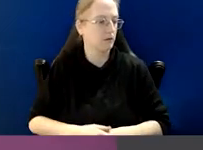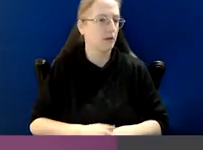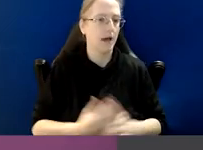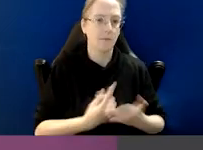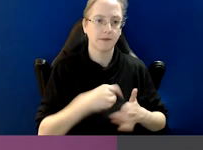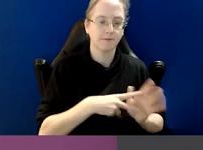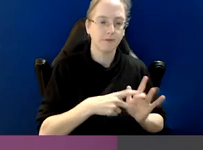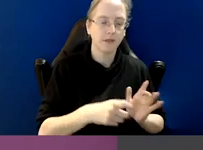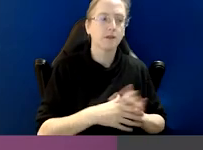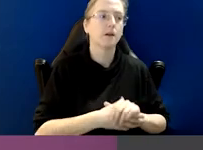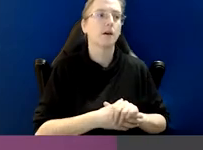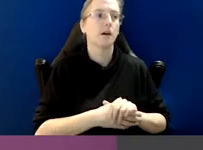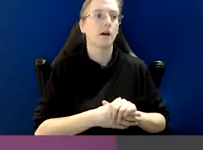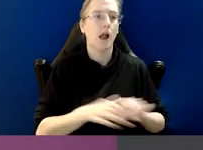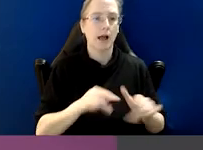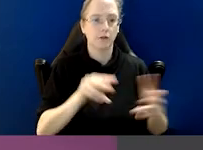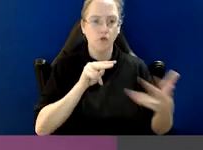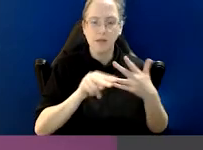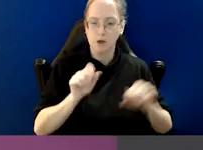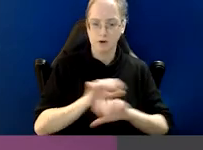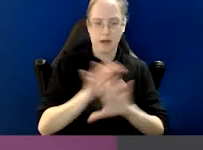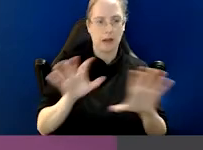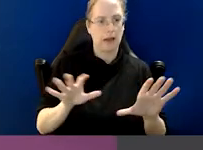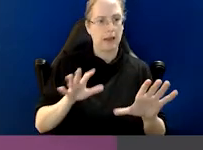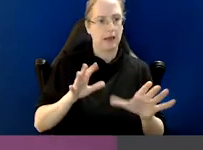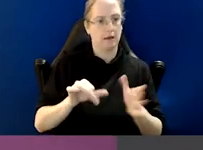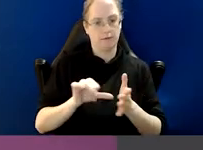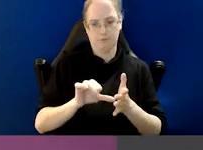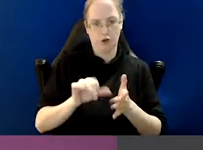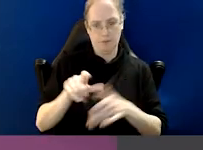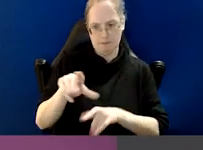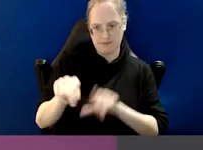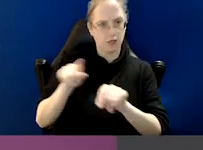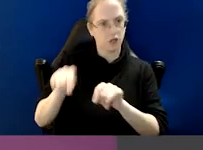like transparent funding of candidates for public office,